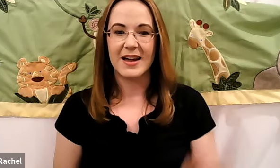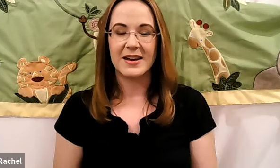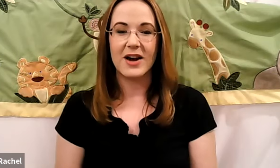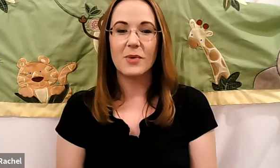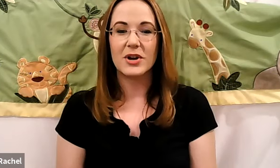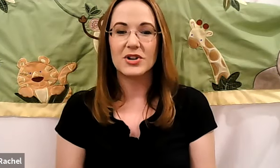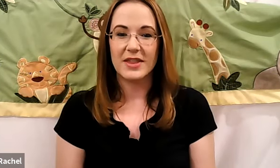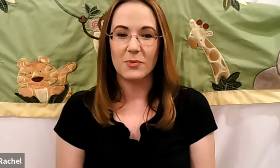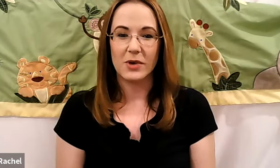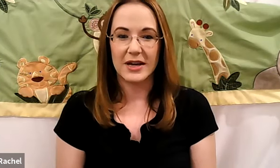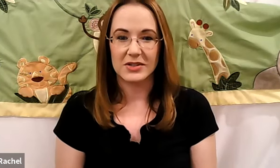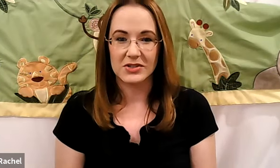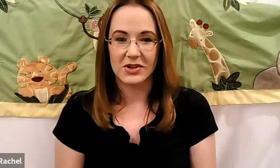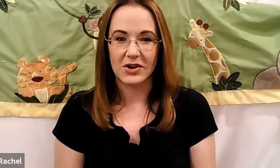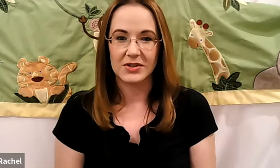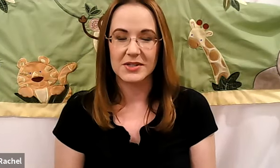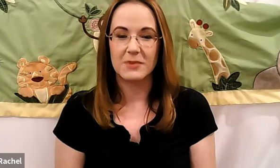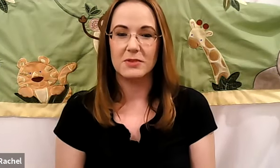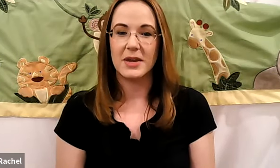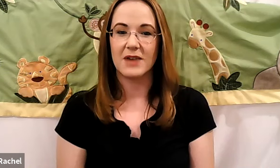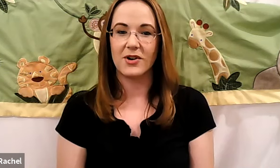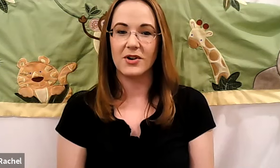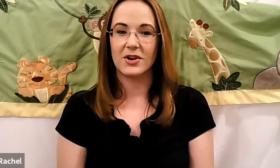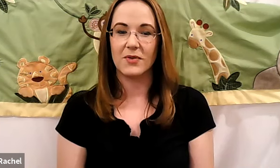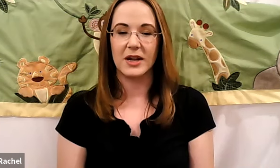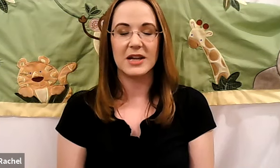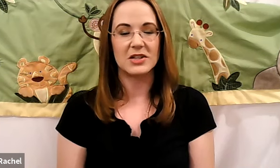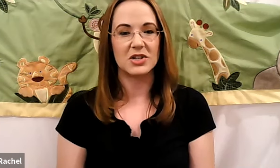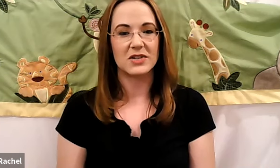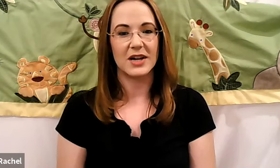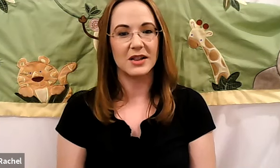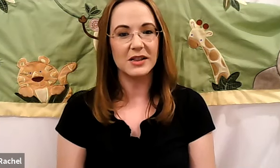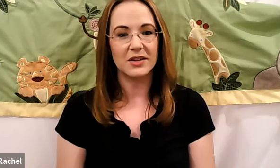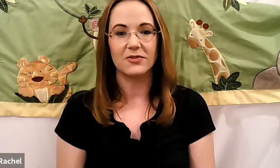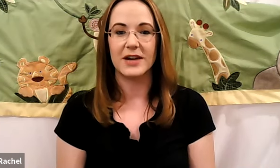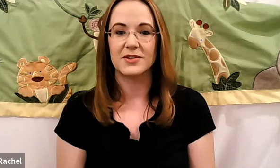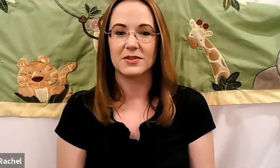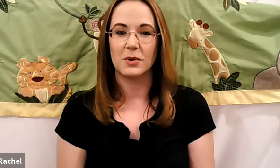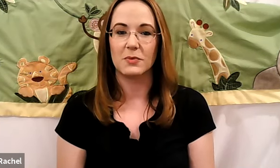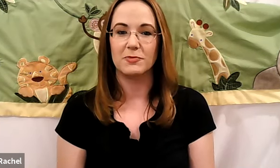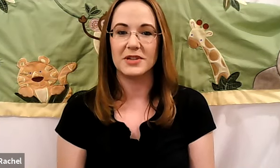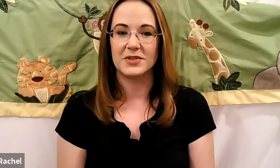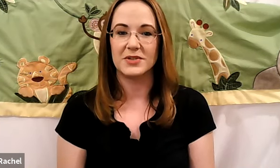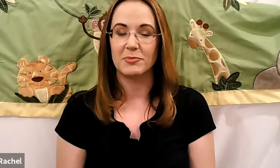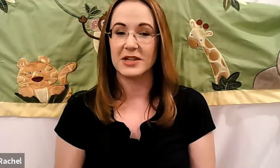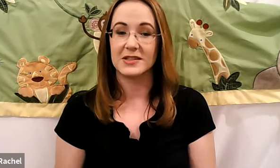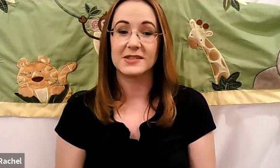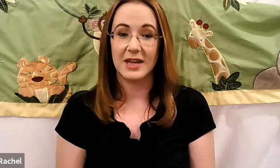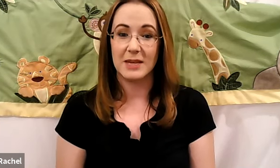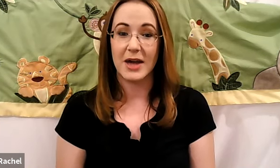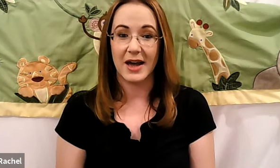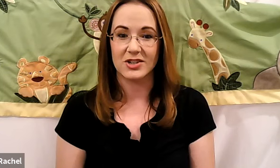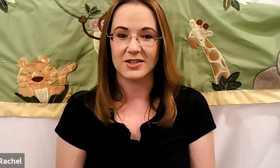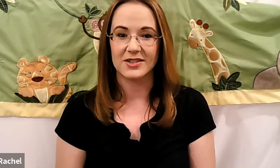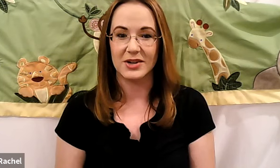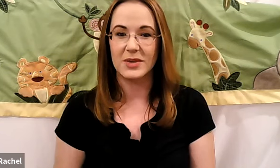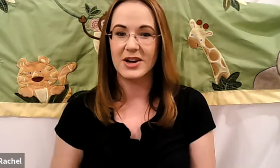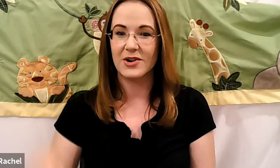Rachel: Now I want to try that one as a song. Some of you may have heard it already. It's just a little faster than what we've been doing, but it's the same actions. Here we go.